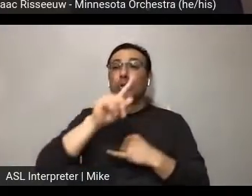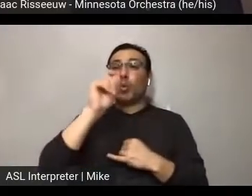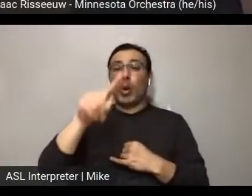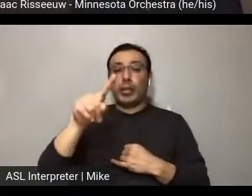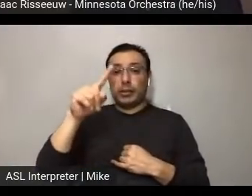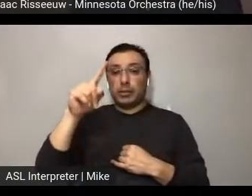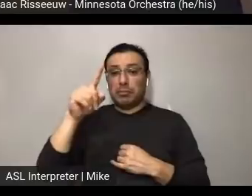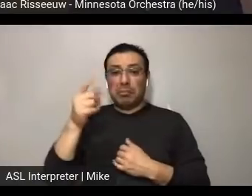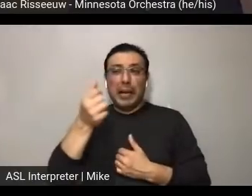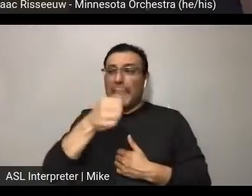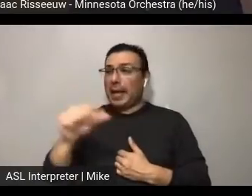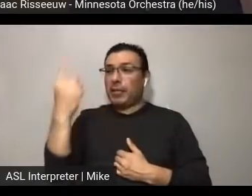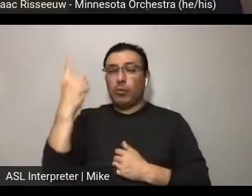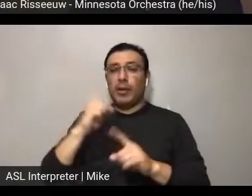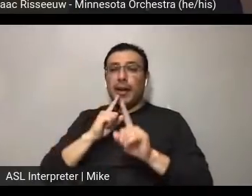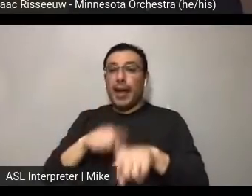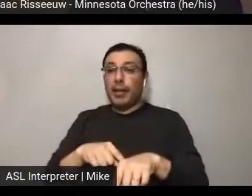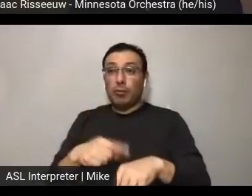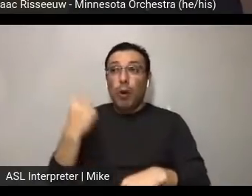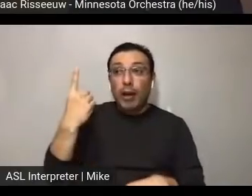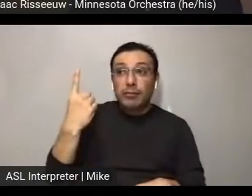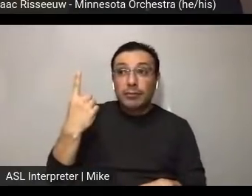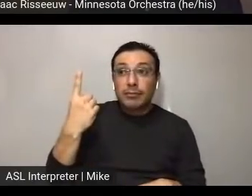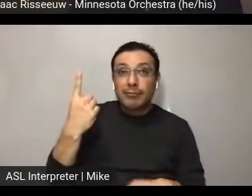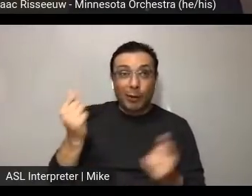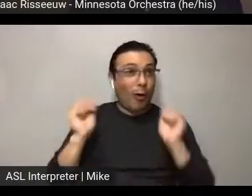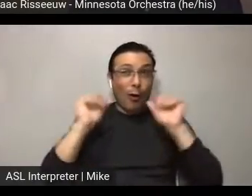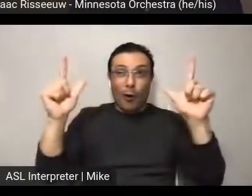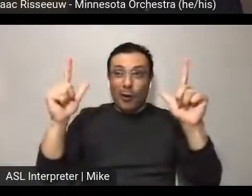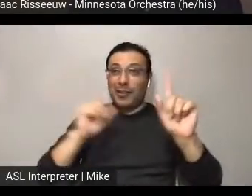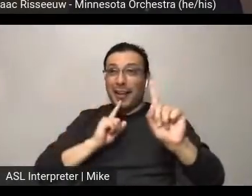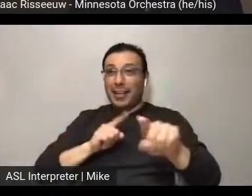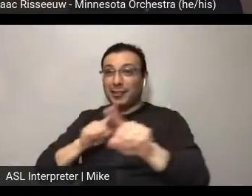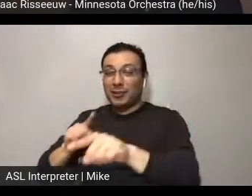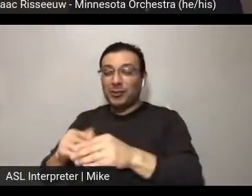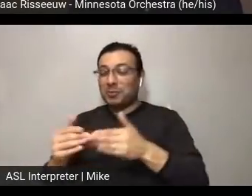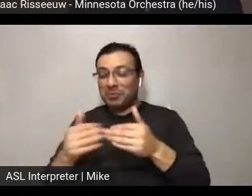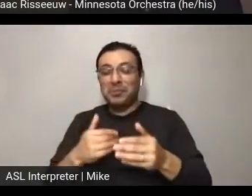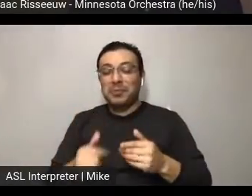Can any panelist , or all panelists, comment on the struggle of working towards